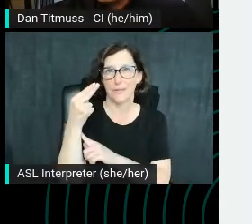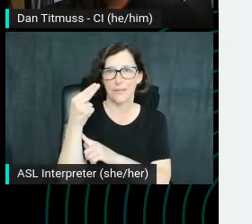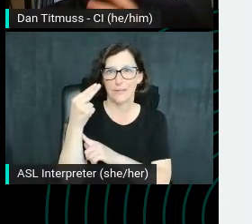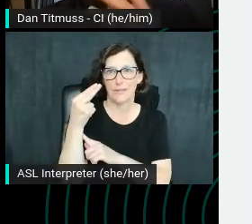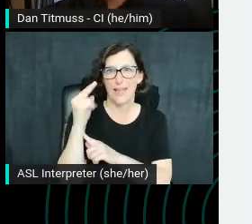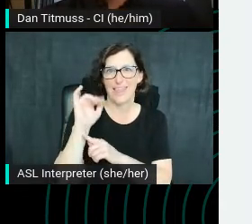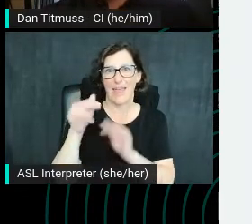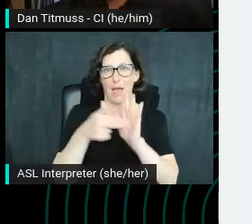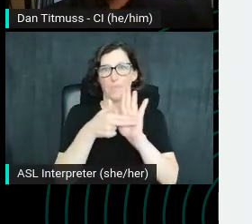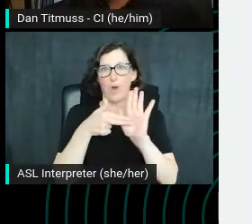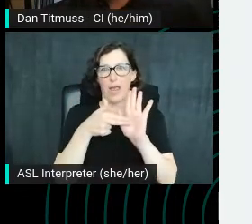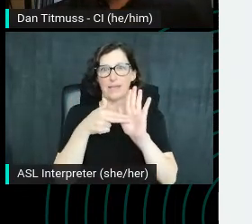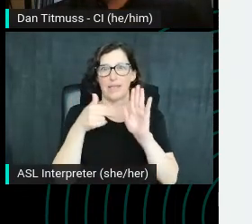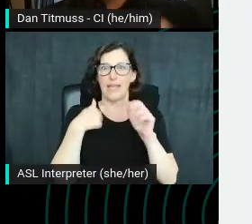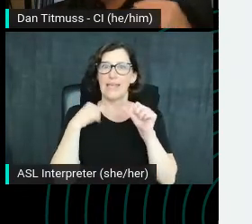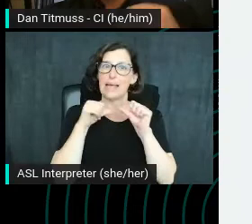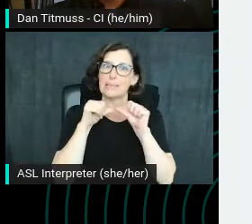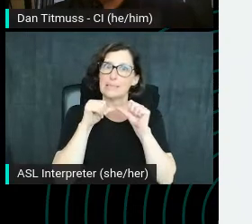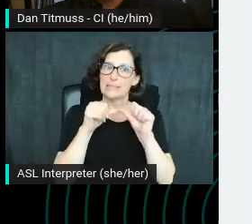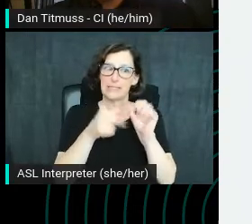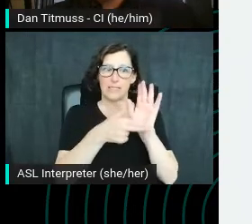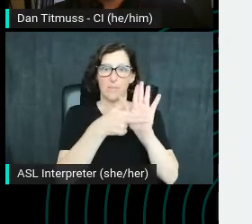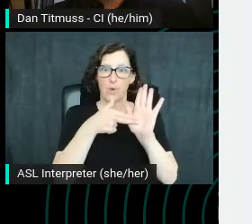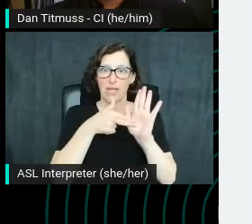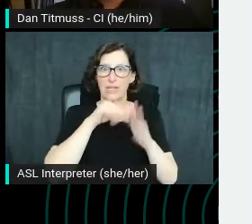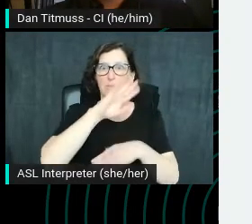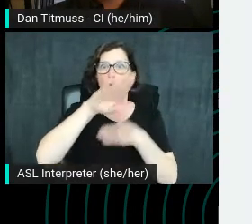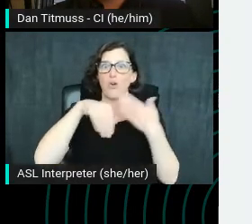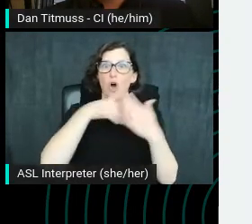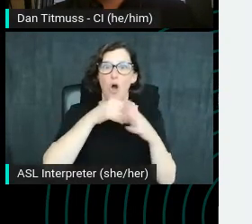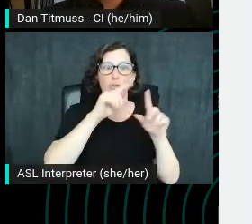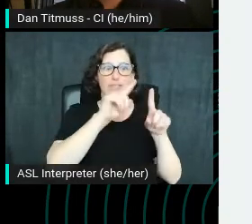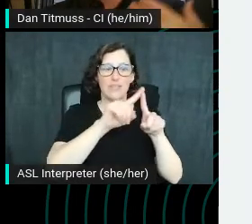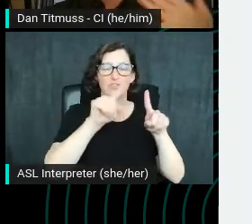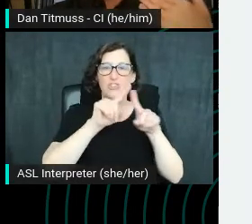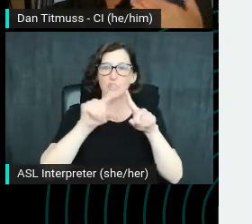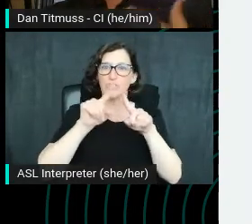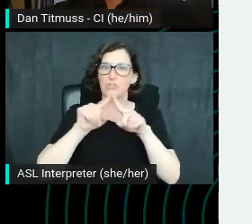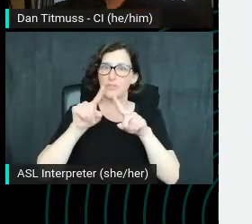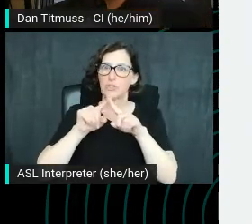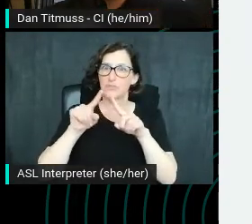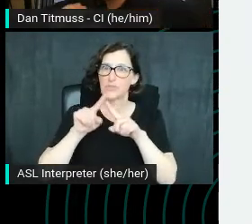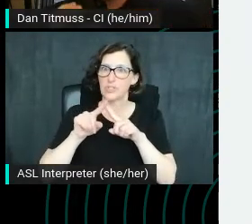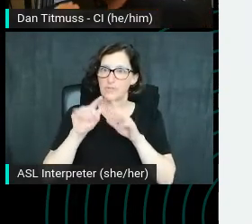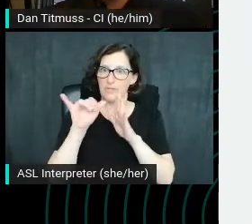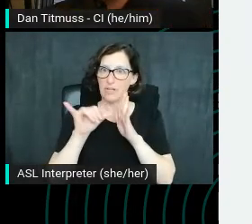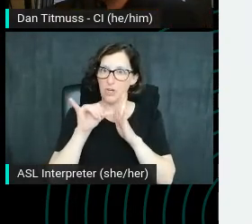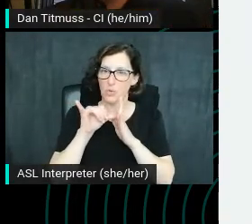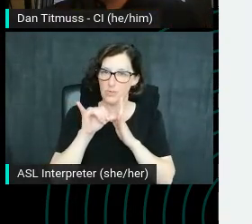He has consistent branding across all of these different theories, which makes it really like recognizable.